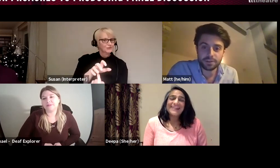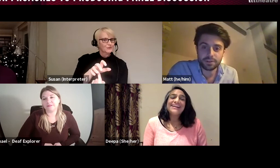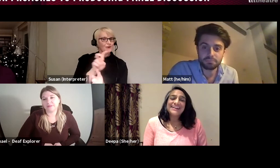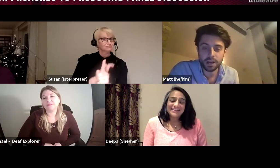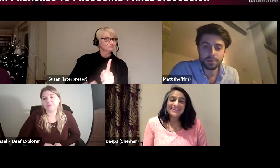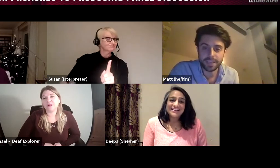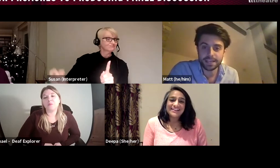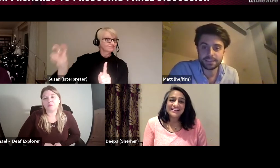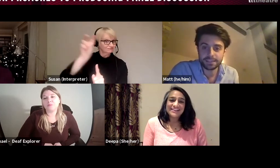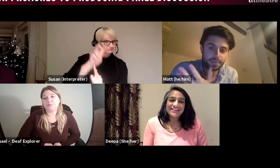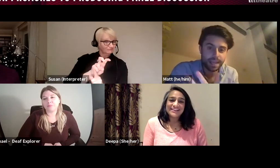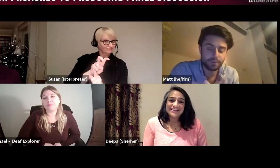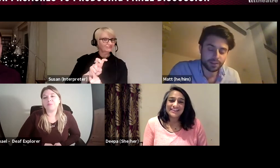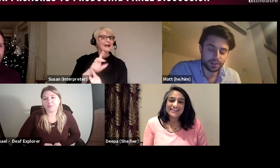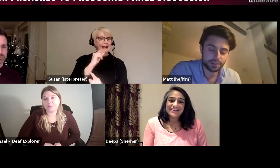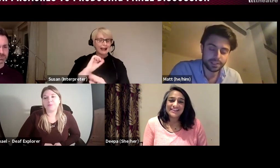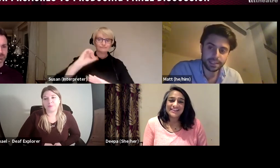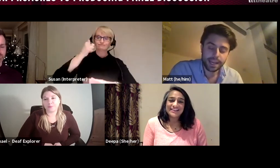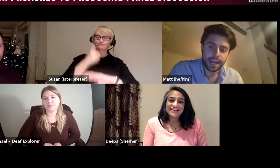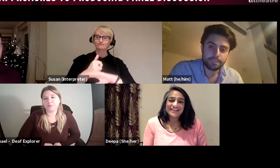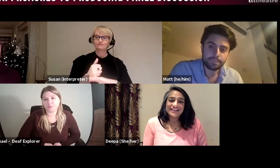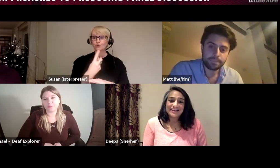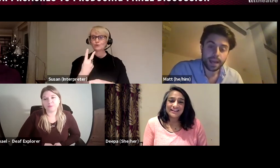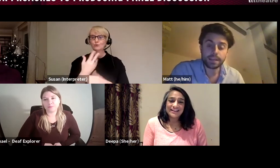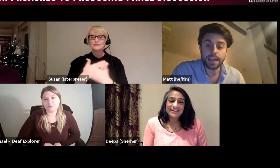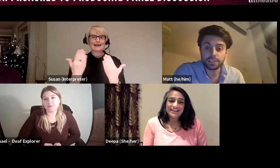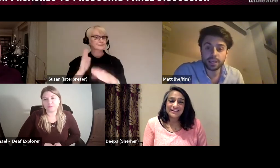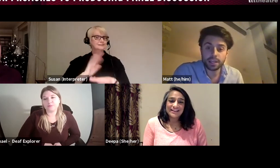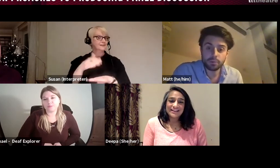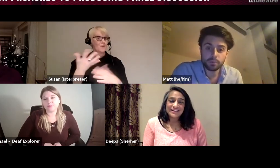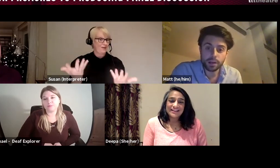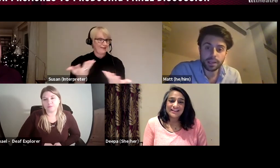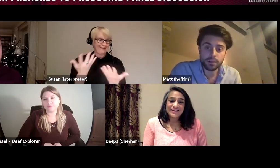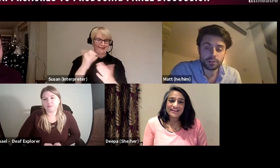in a couple of days and it can be anywhere in the country, and next year we'll be working on